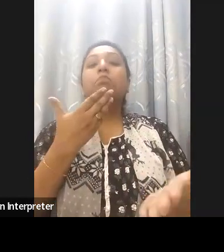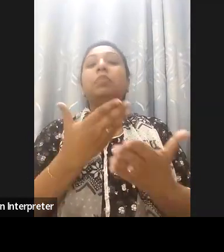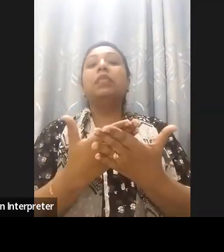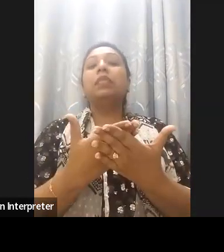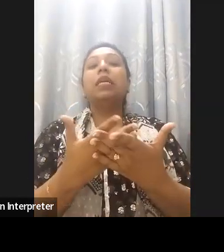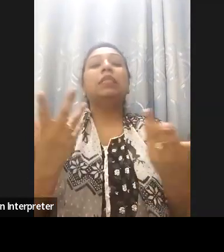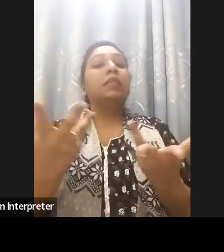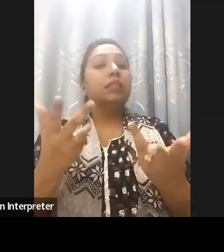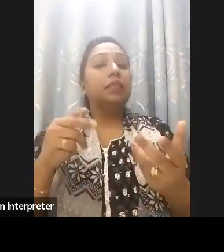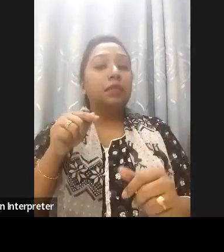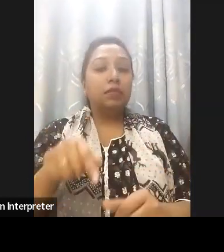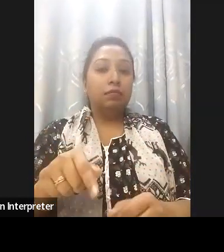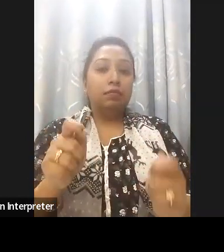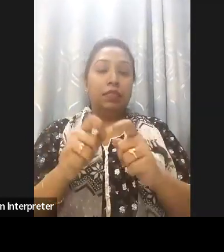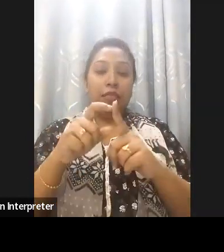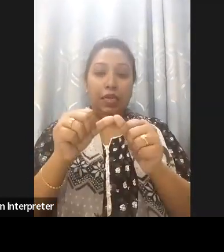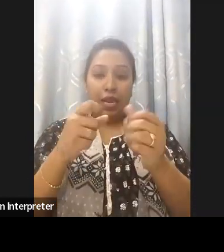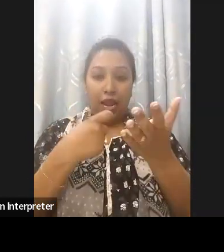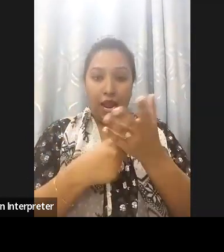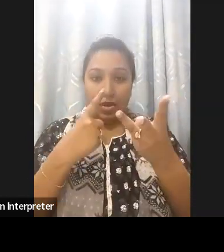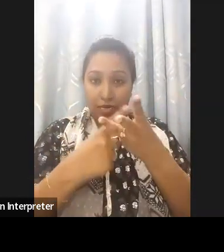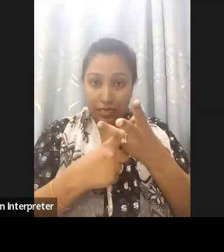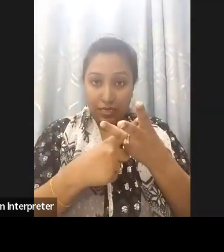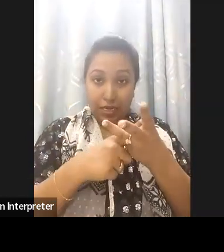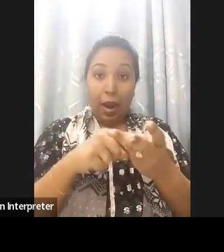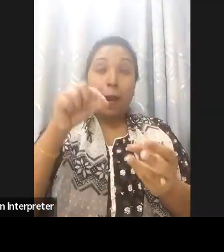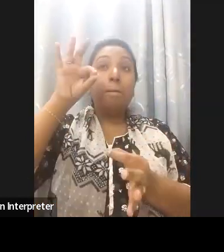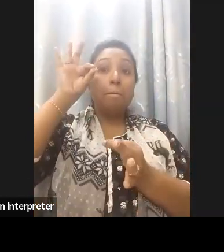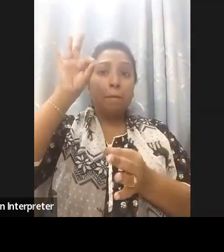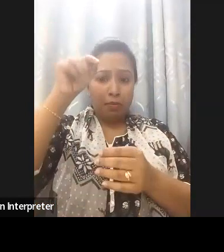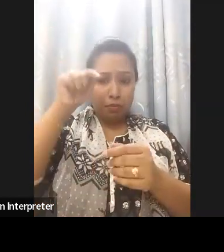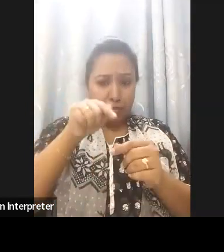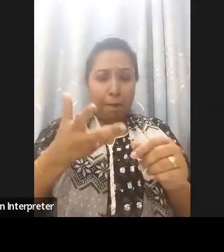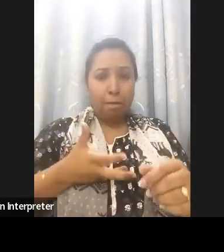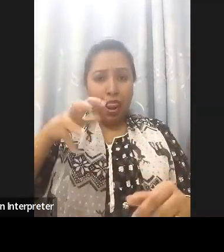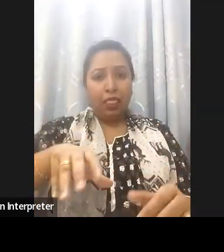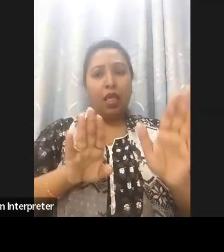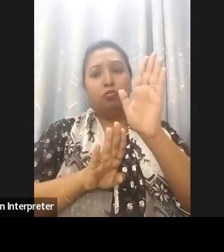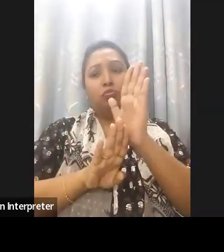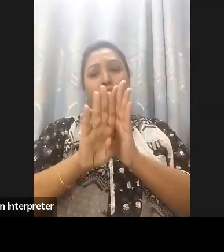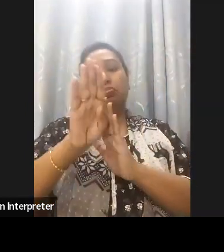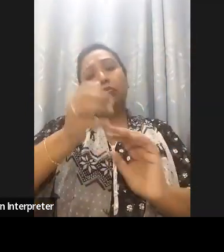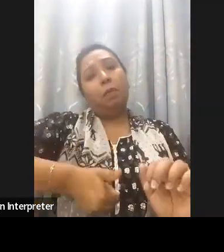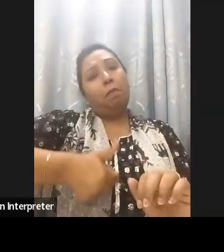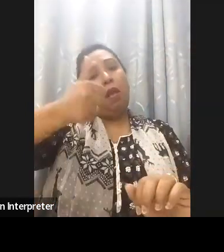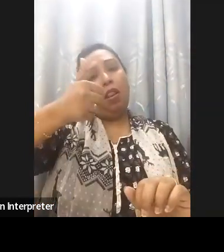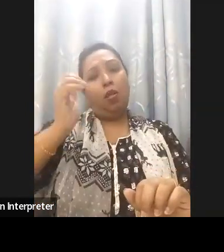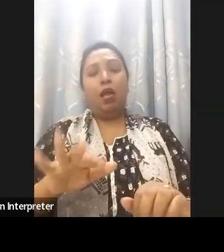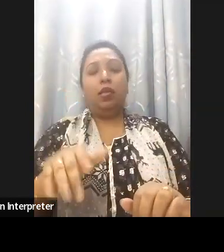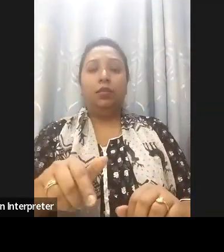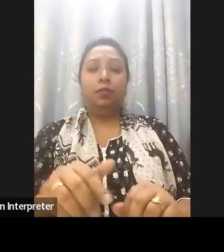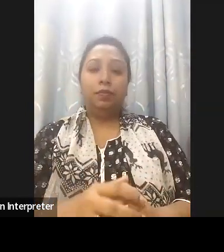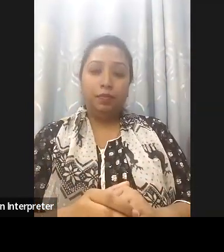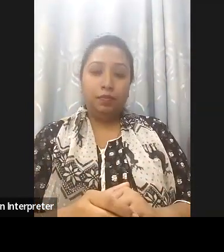DARE Index score will be increased a lot if you run a study now so the progress is really